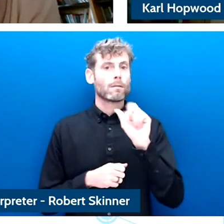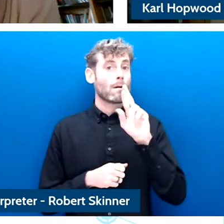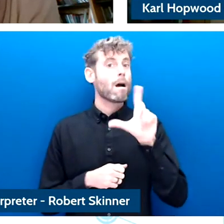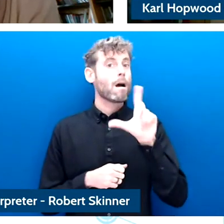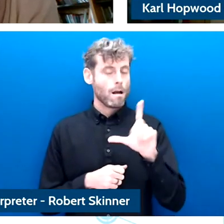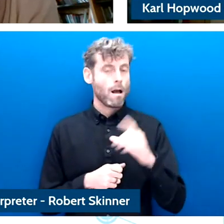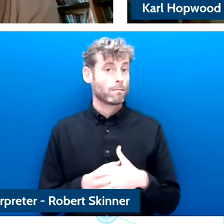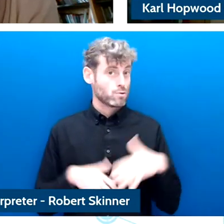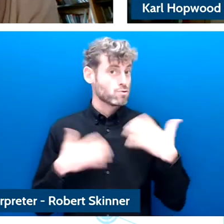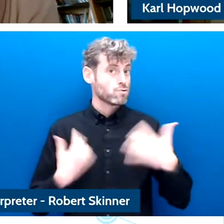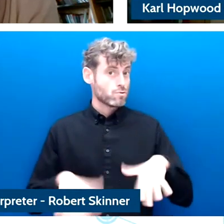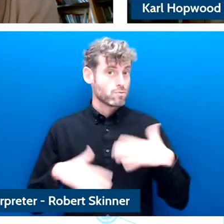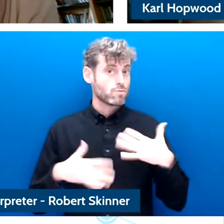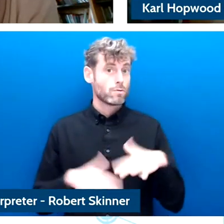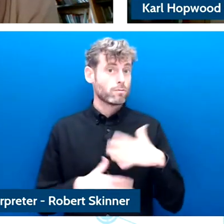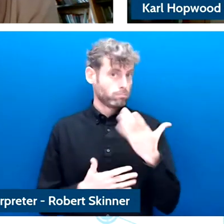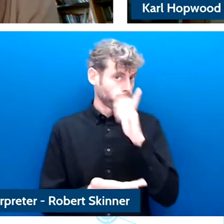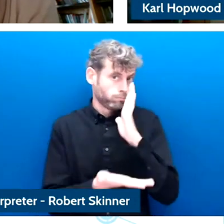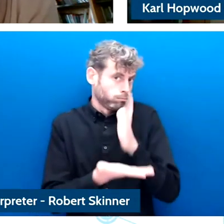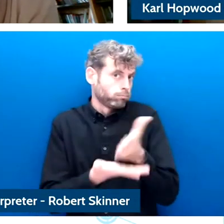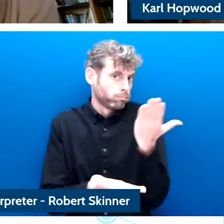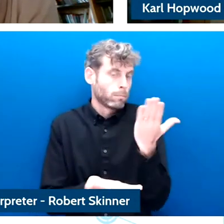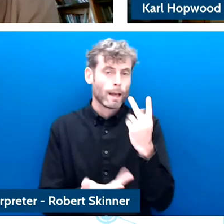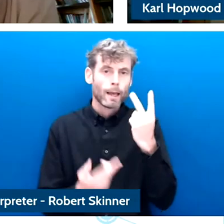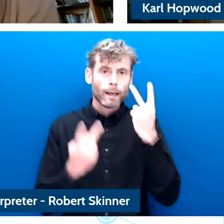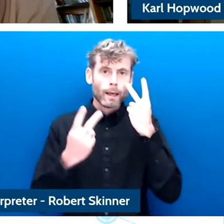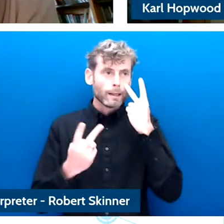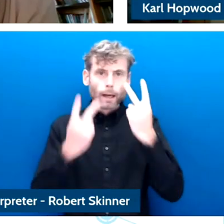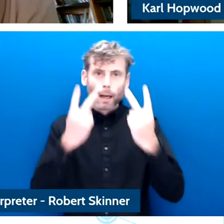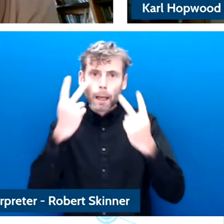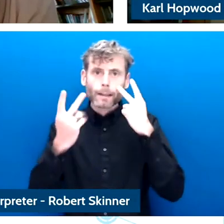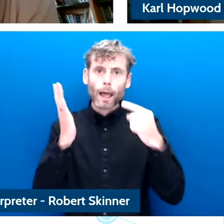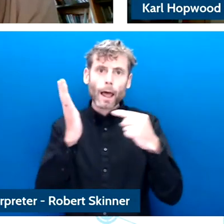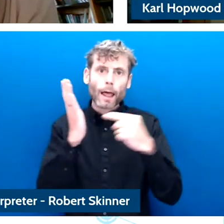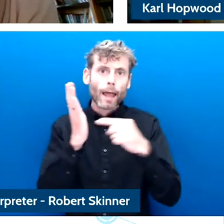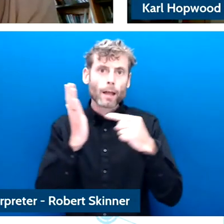work that to keep up with this and so for regular focus its challenging and we are